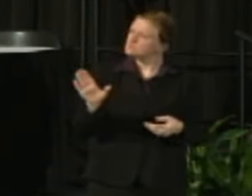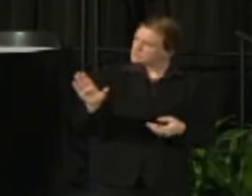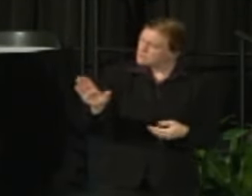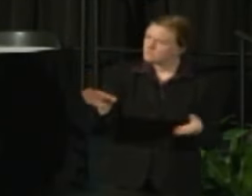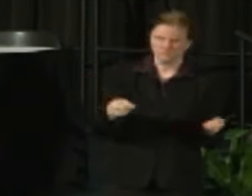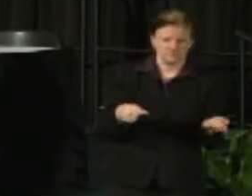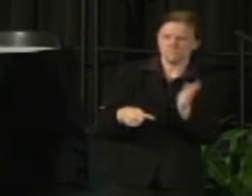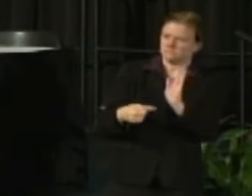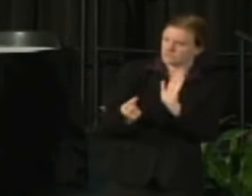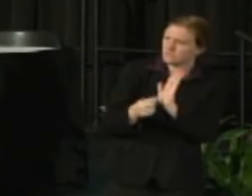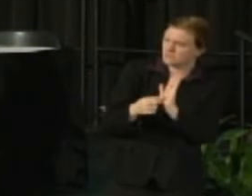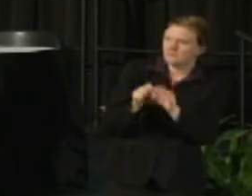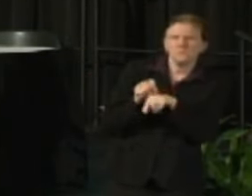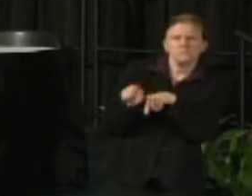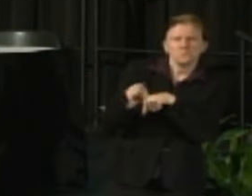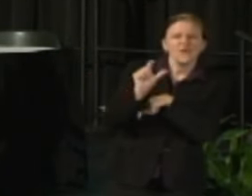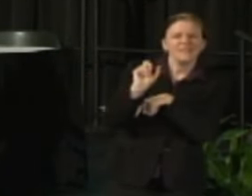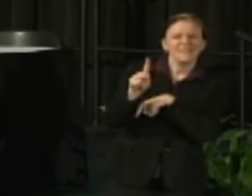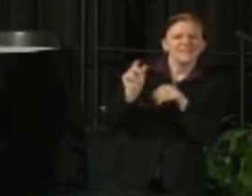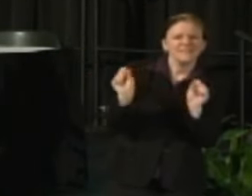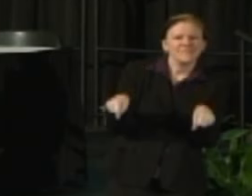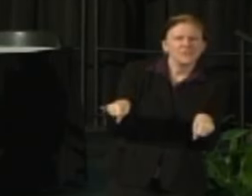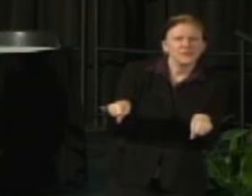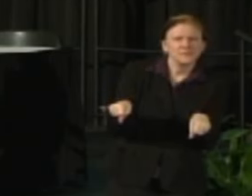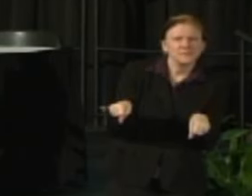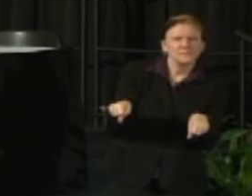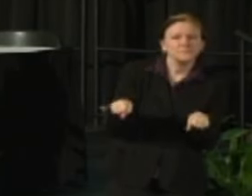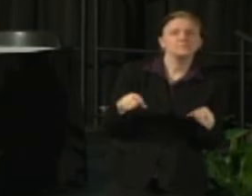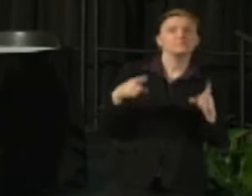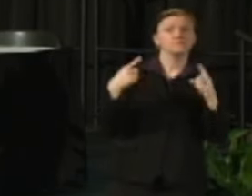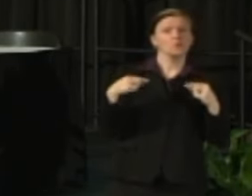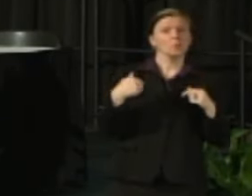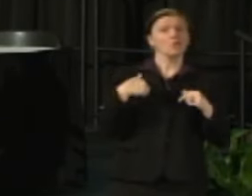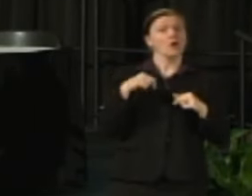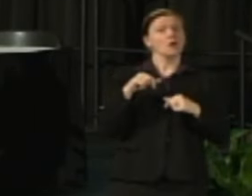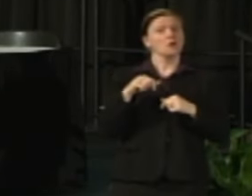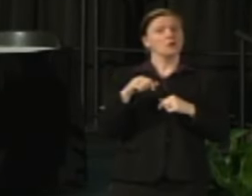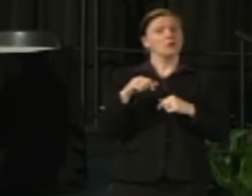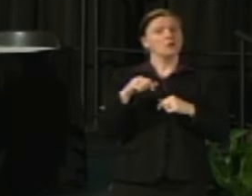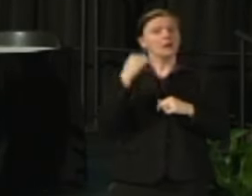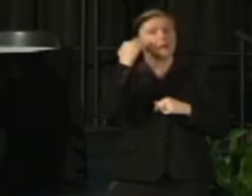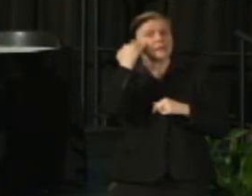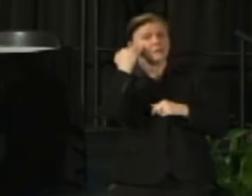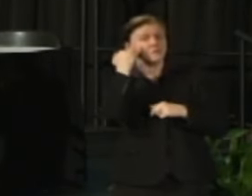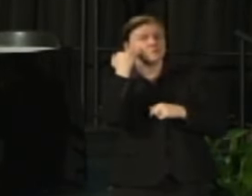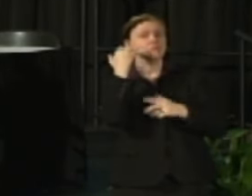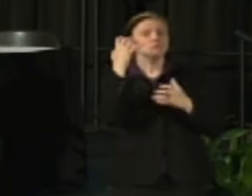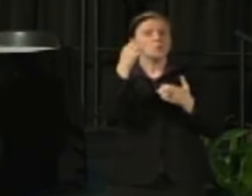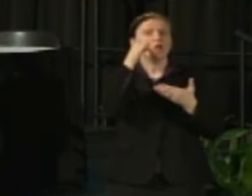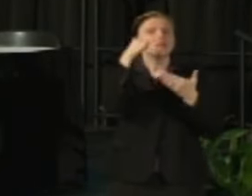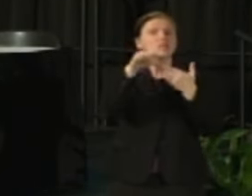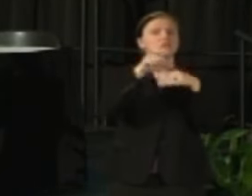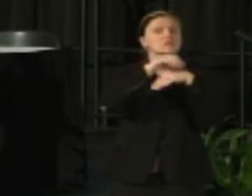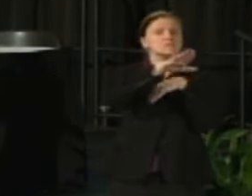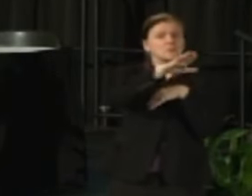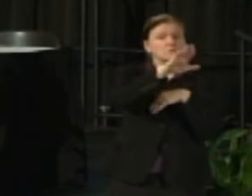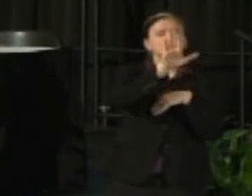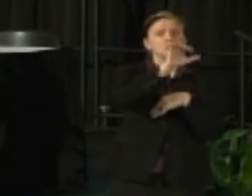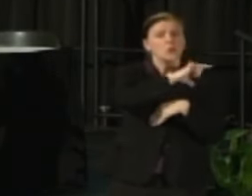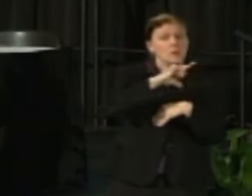and other resources we also have now put up Talking Points and Facts about the university and that's another section that will continue to grow.